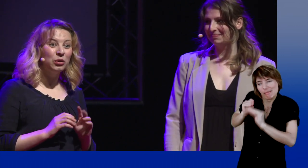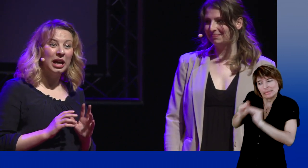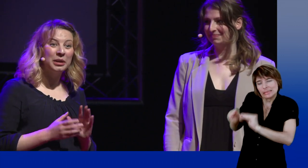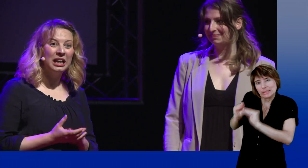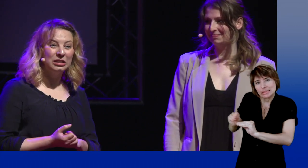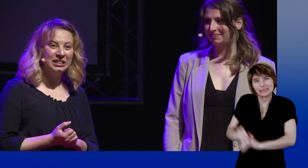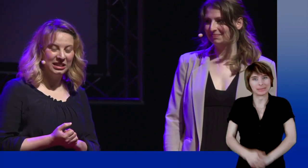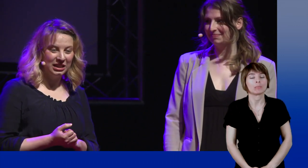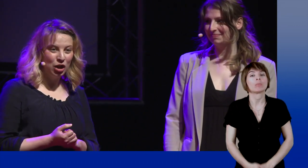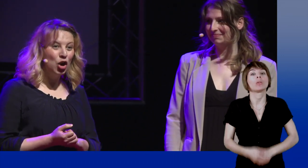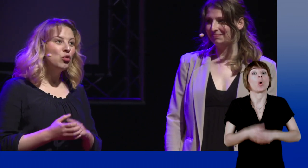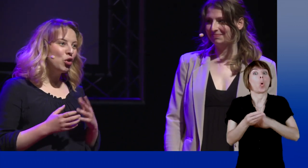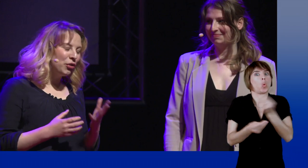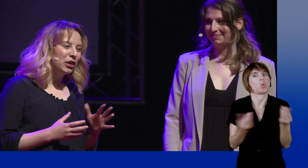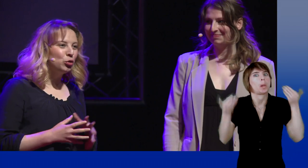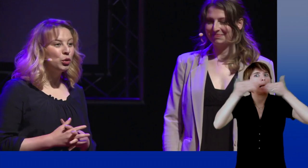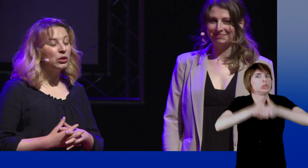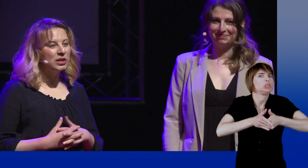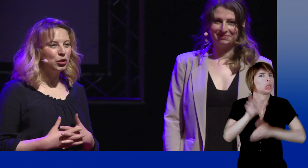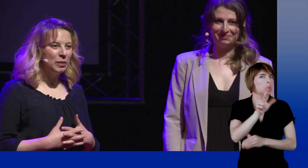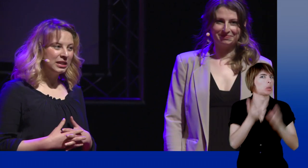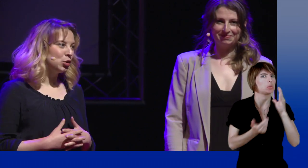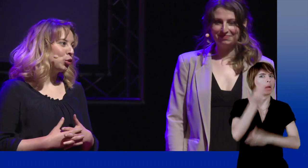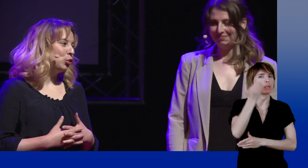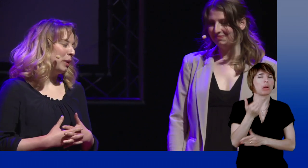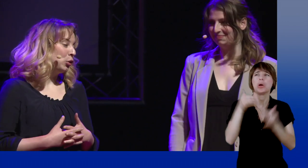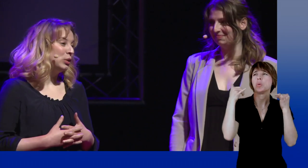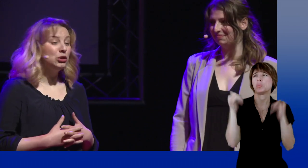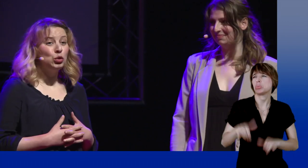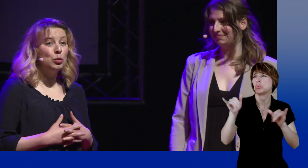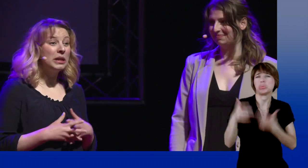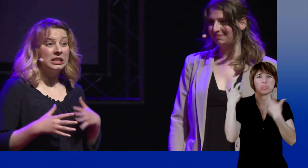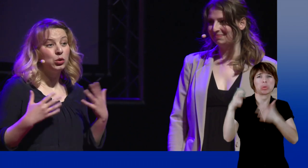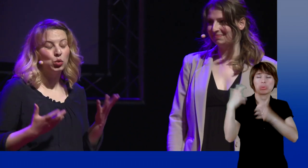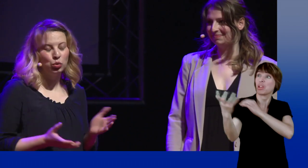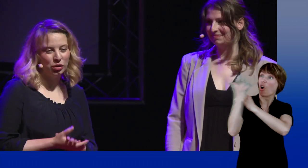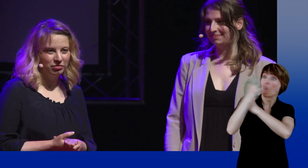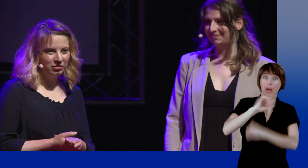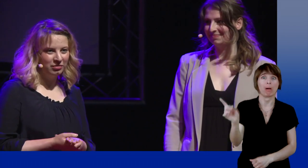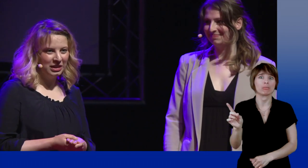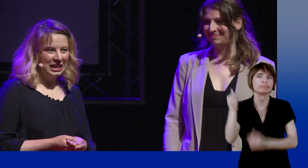whom you taught sign language. Or be loud at 3.00 AM without our parents telling us off, they being deaf.